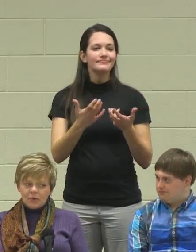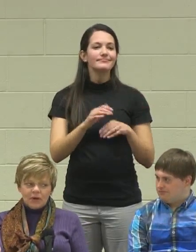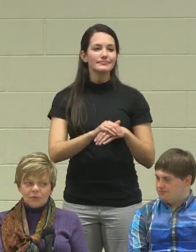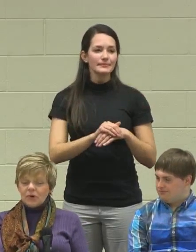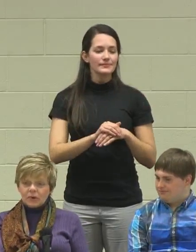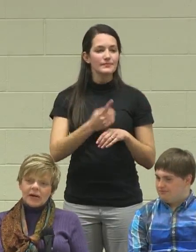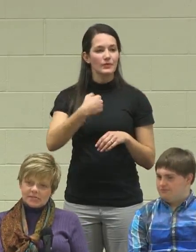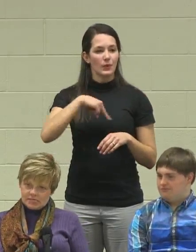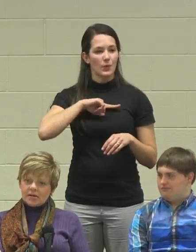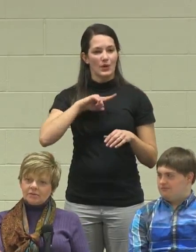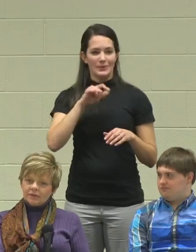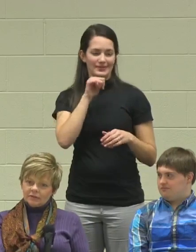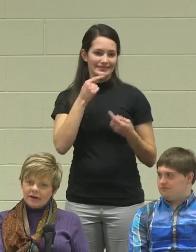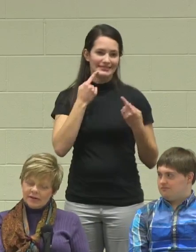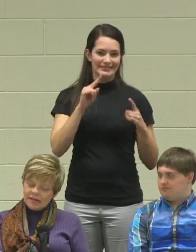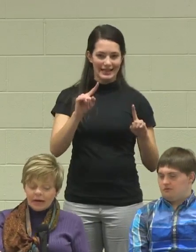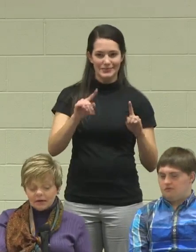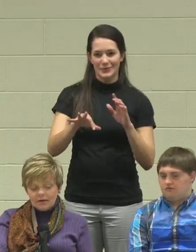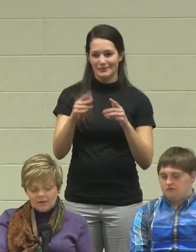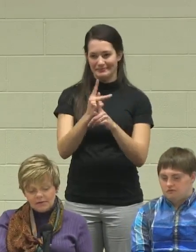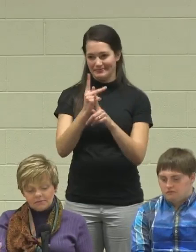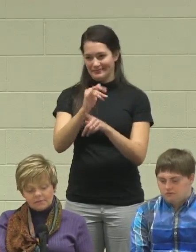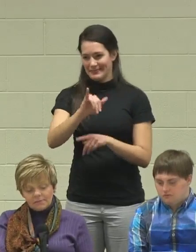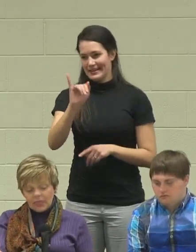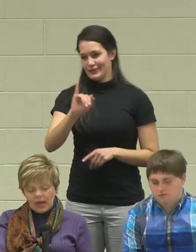we were unsuccessful in finding that.